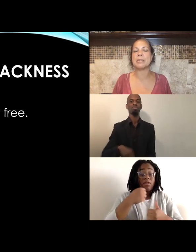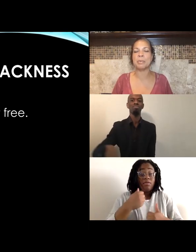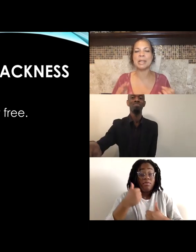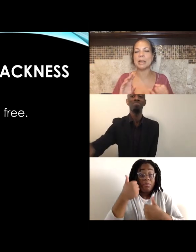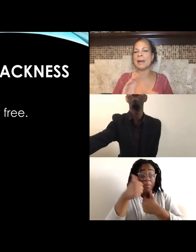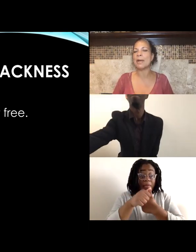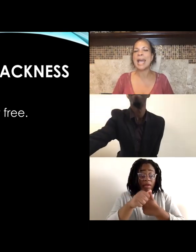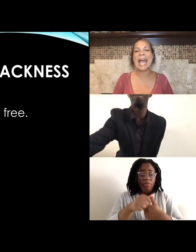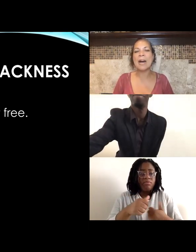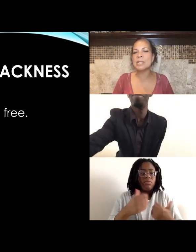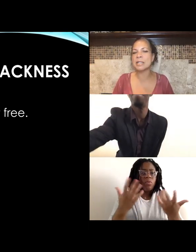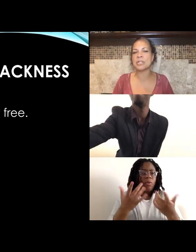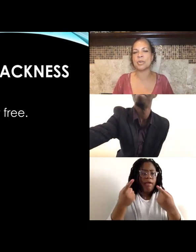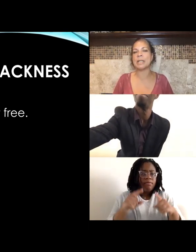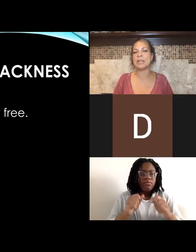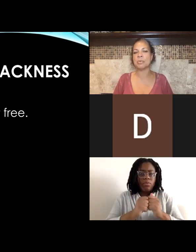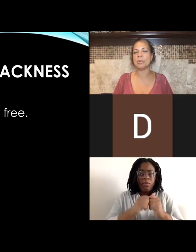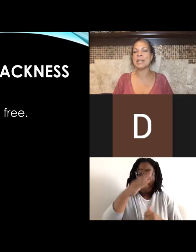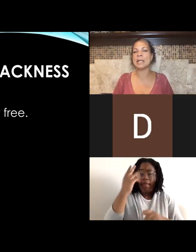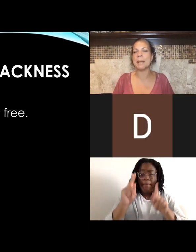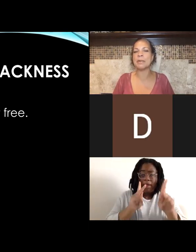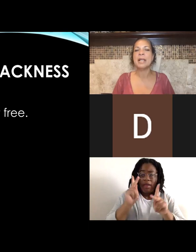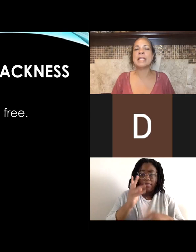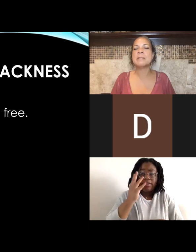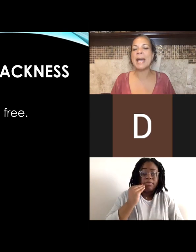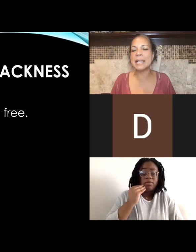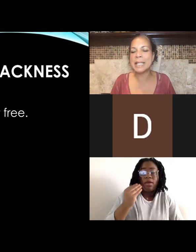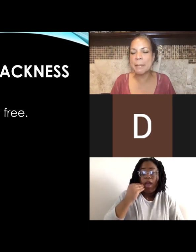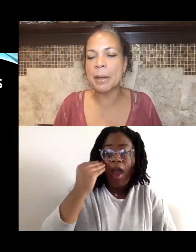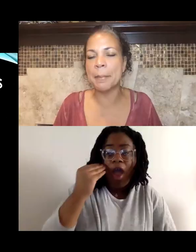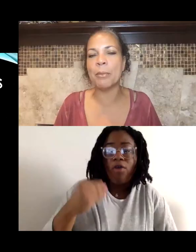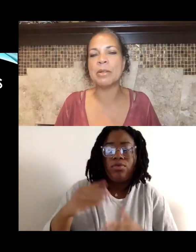When we think about housing discrimination. When we think about this pandemic moment.